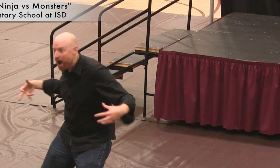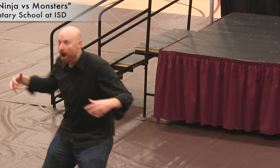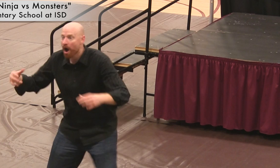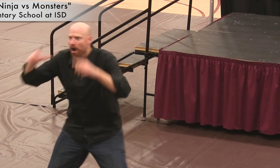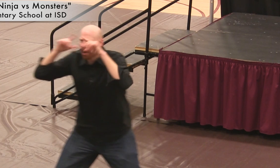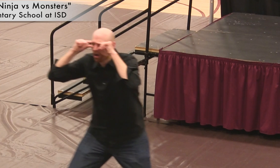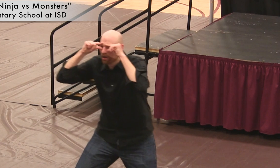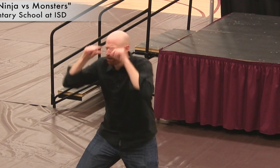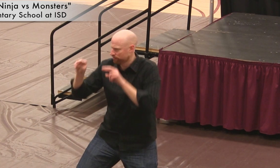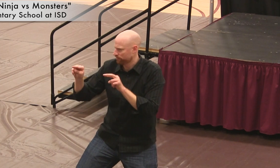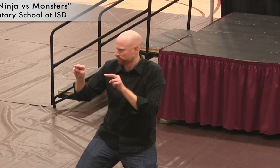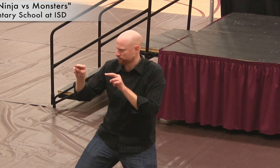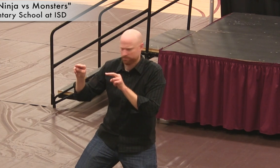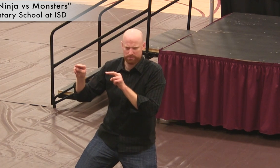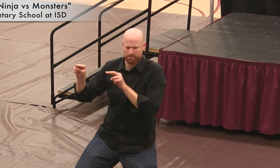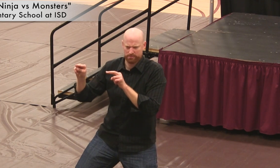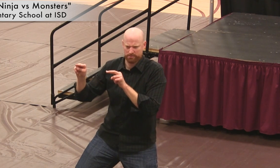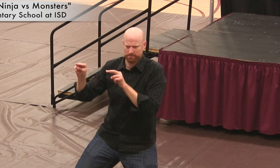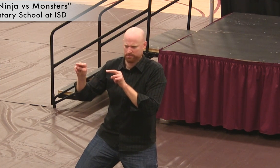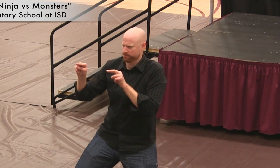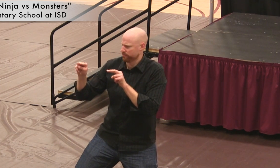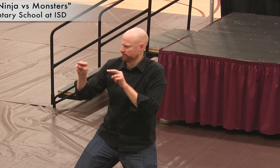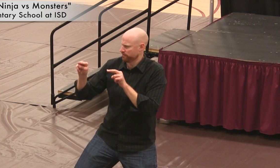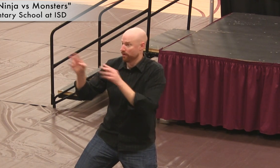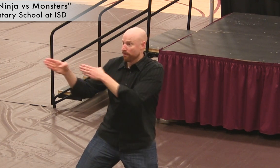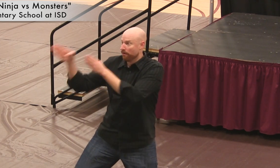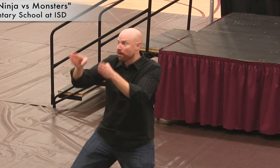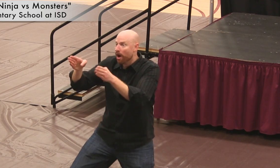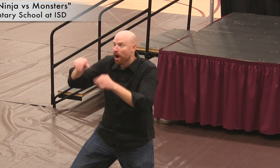[Deaf Ninja reacts to the werewolf]